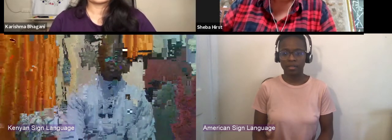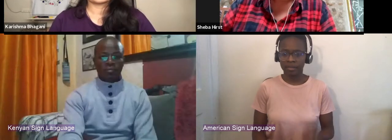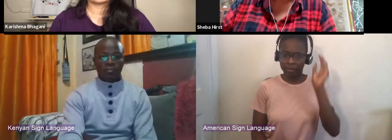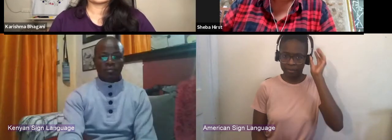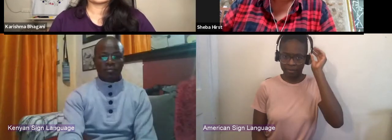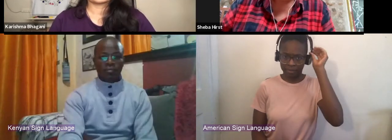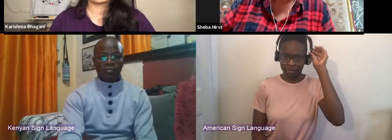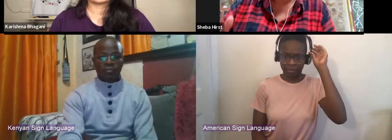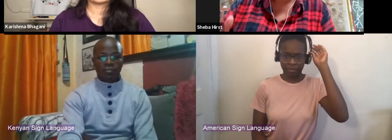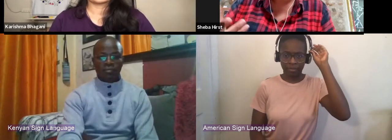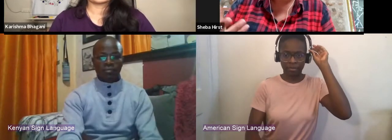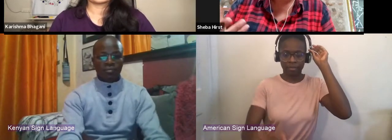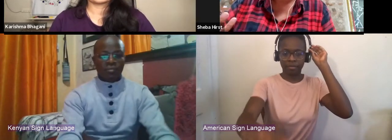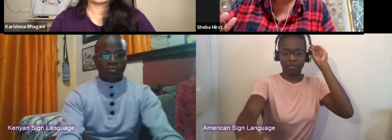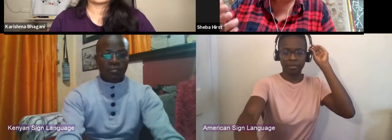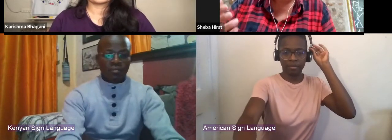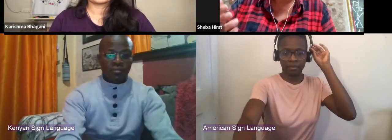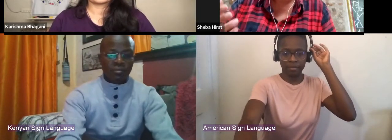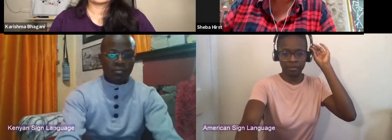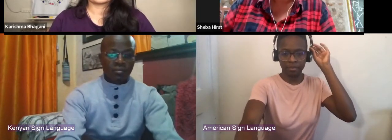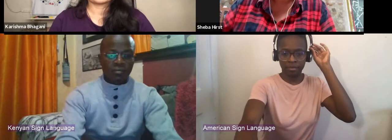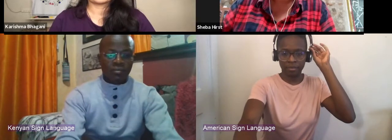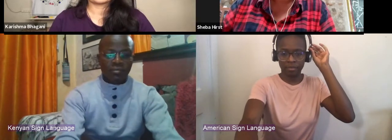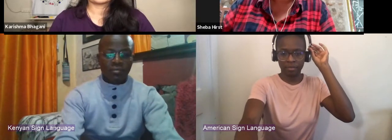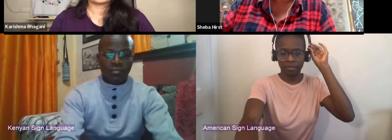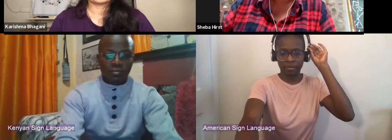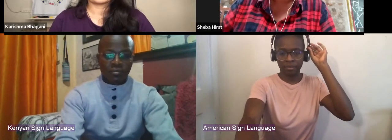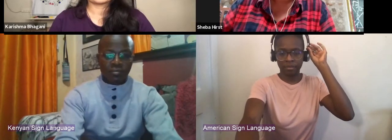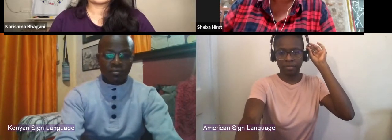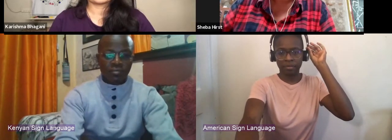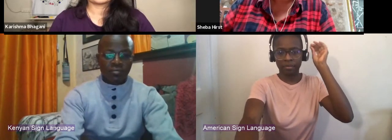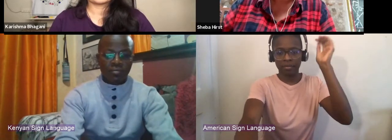and this guy that I was talking to he owns a company called